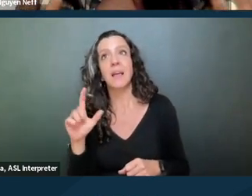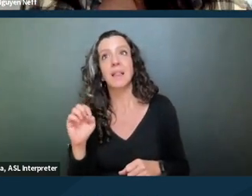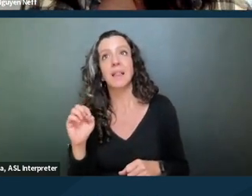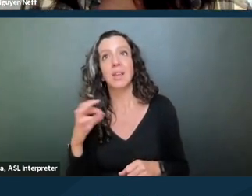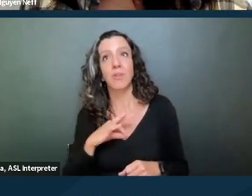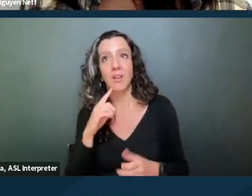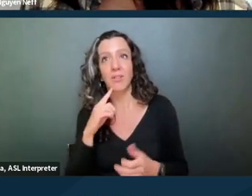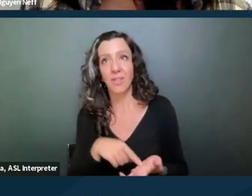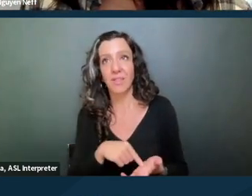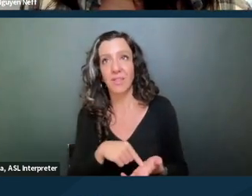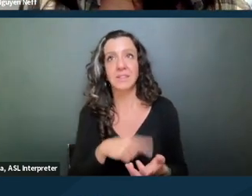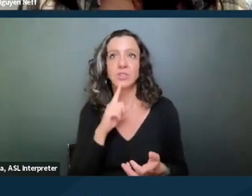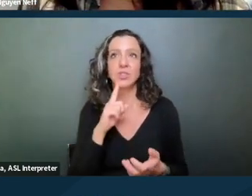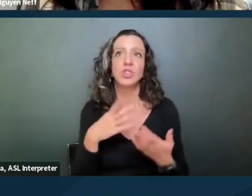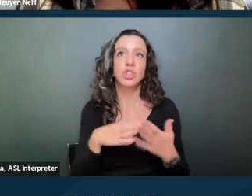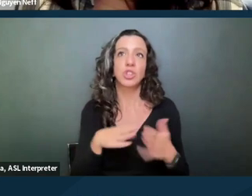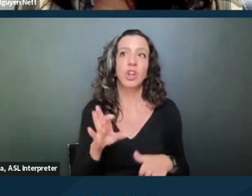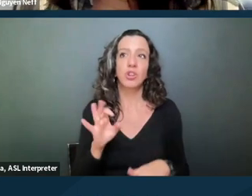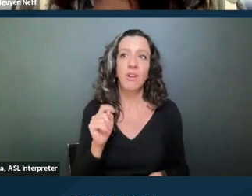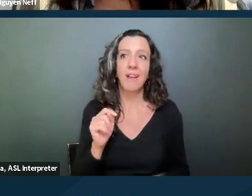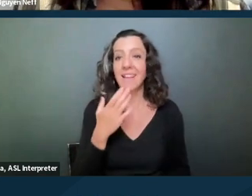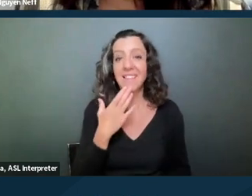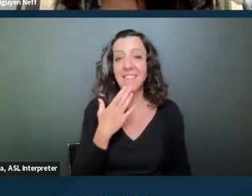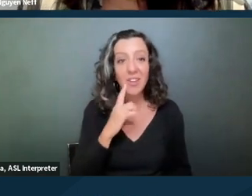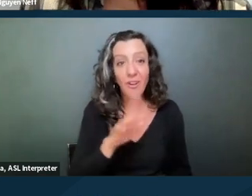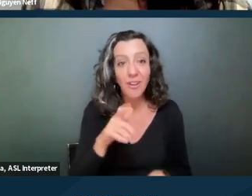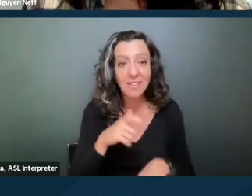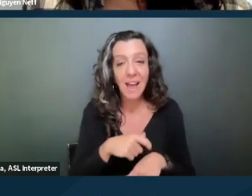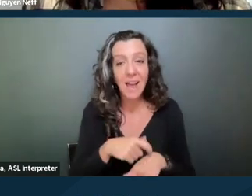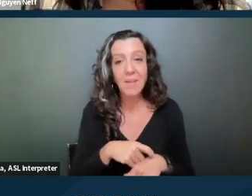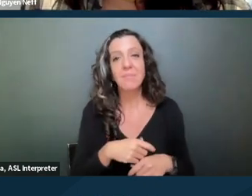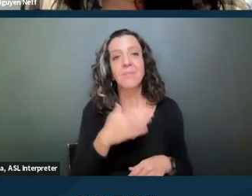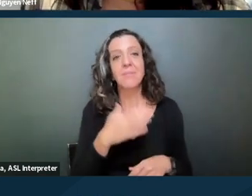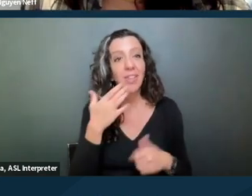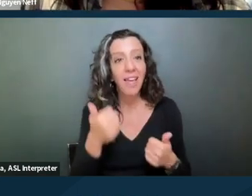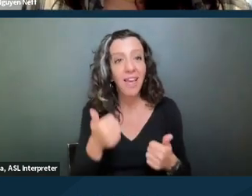It'll just be a general credit. Thank you all for your time. Best of luck representing people.